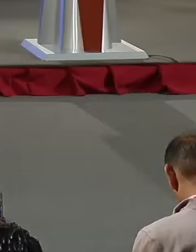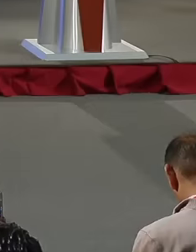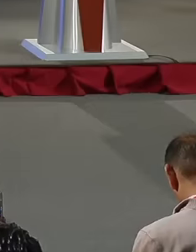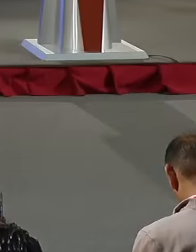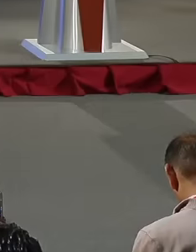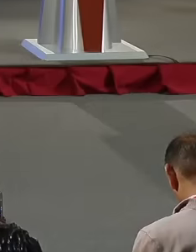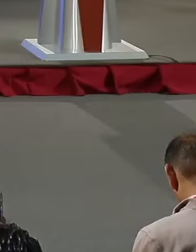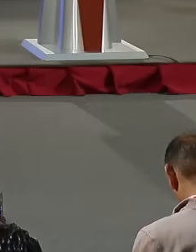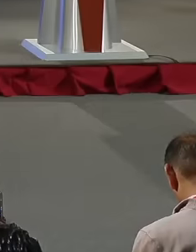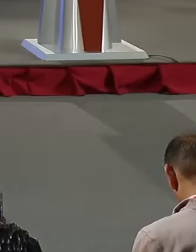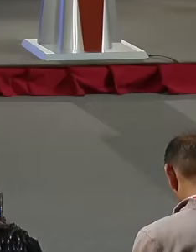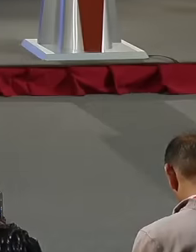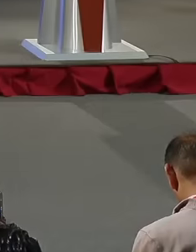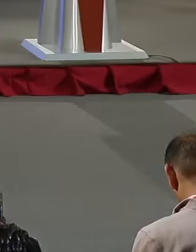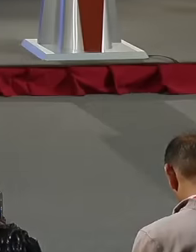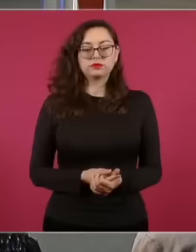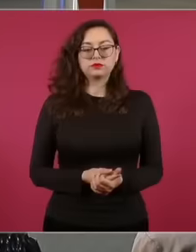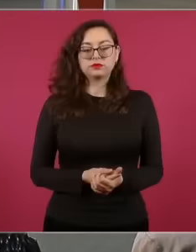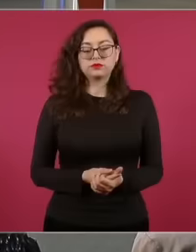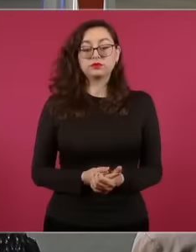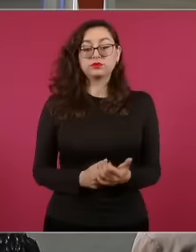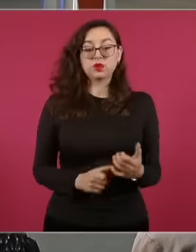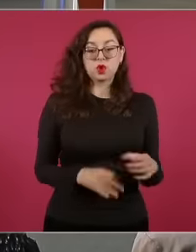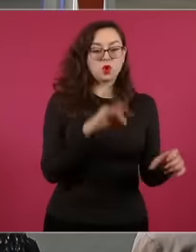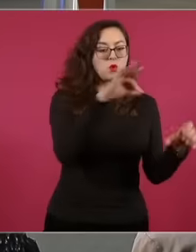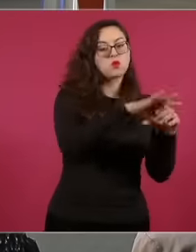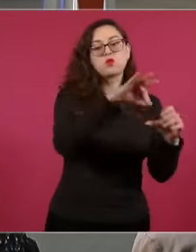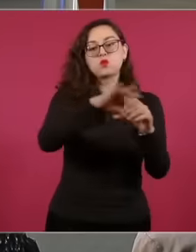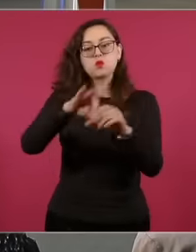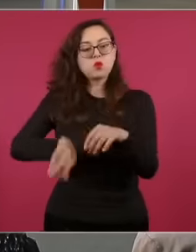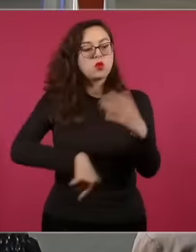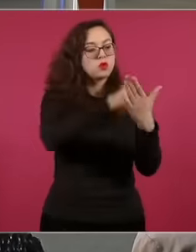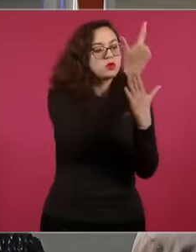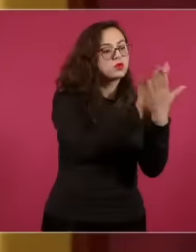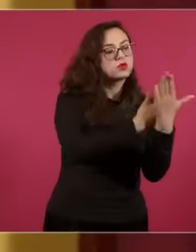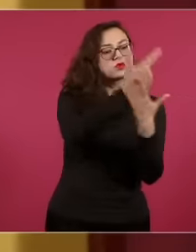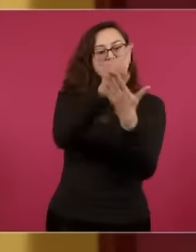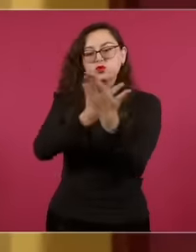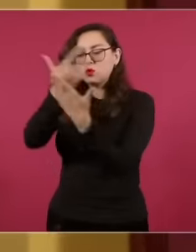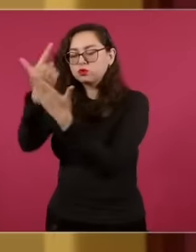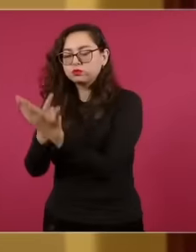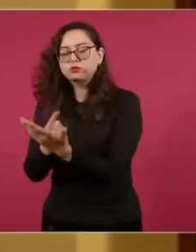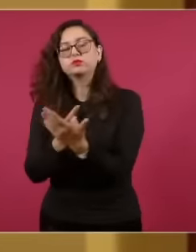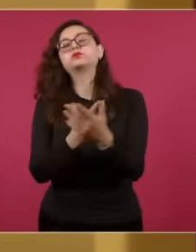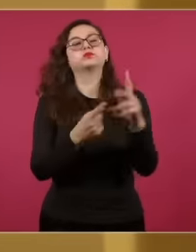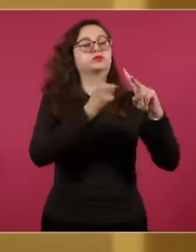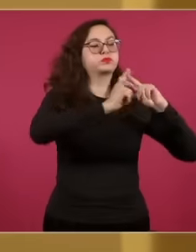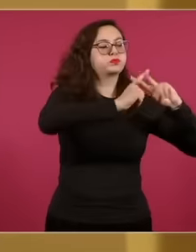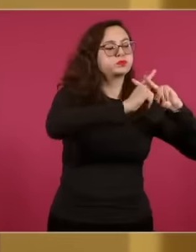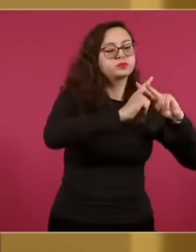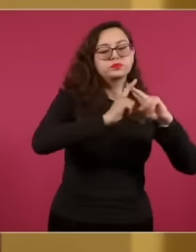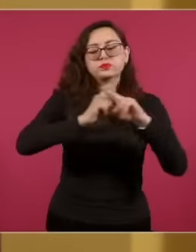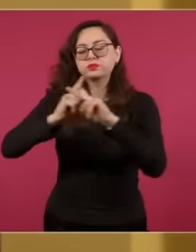the greatest number of votes will occupy the positions with the most voted people, alternating the assignment